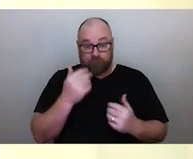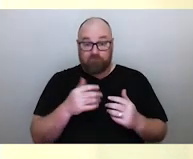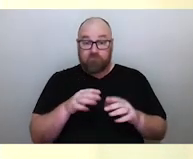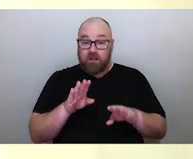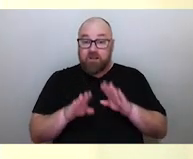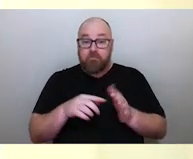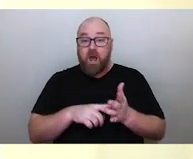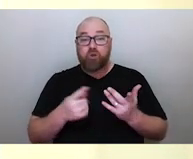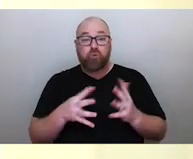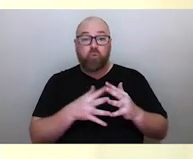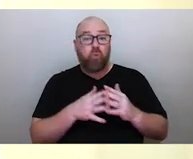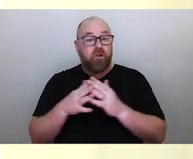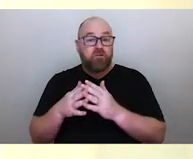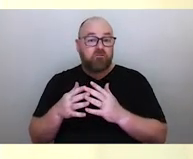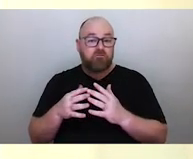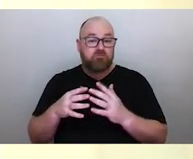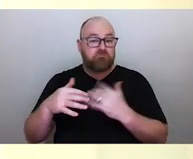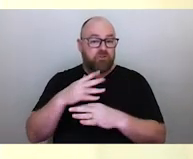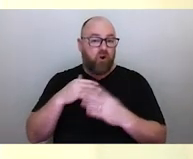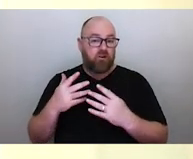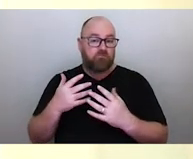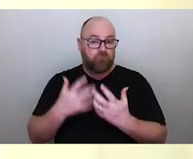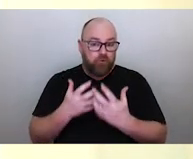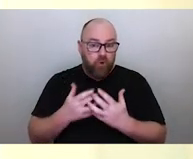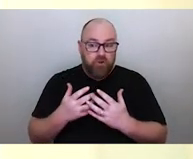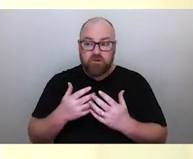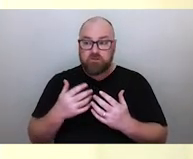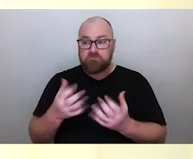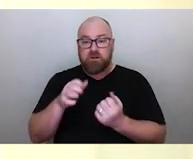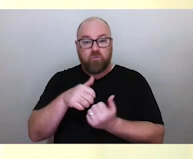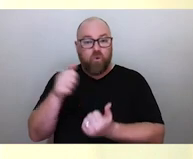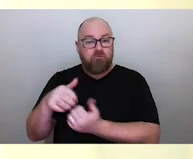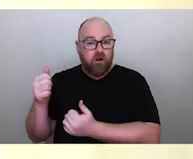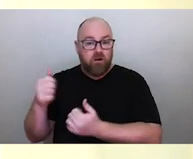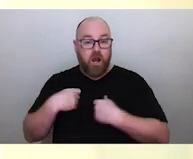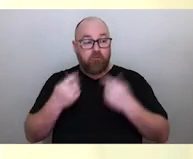going through university earning your degrees. You have a broad knowledge of astronomy,